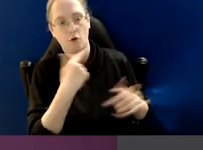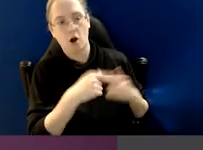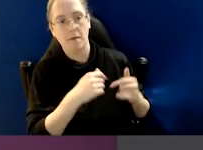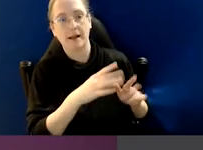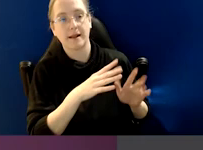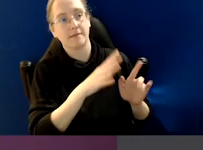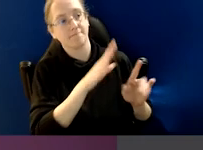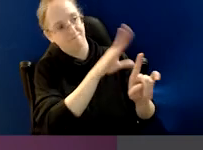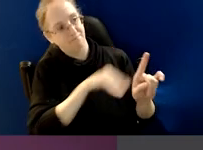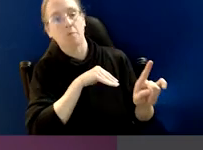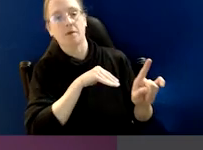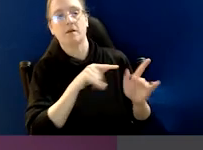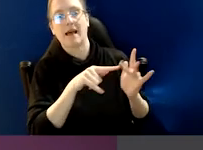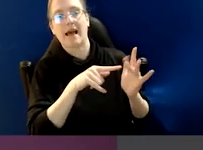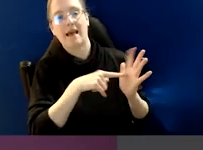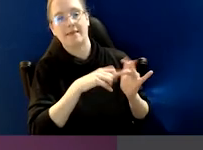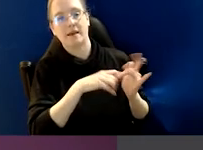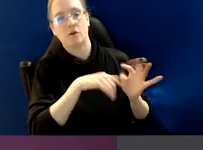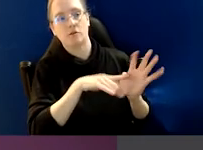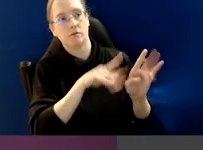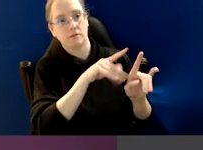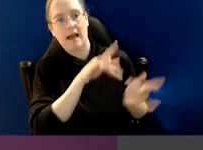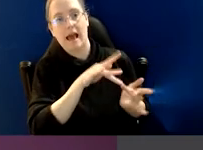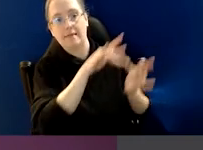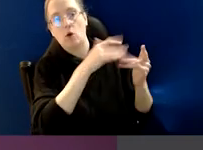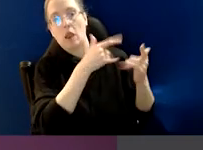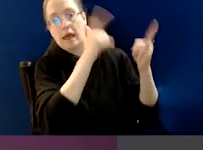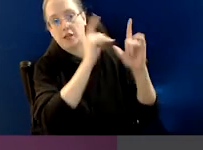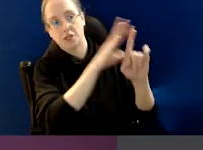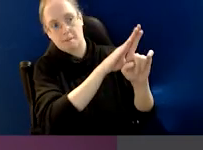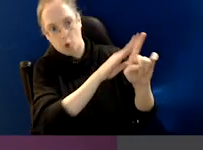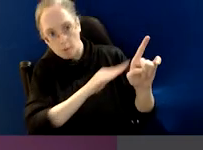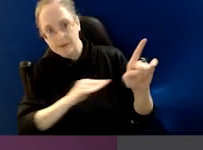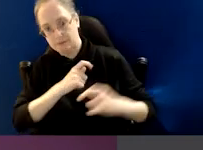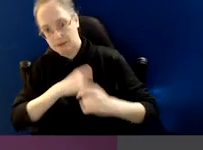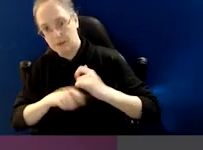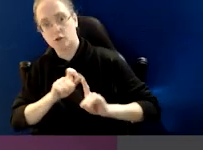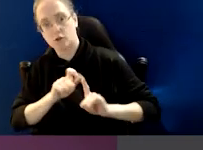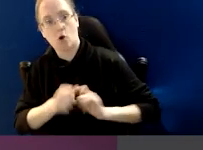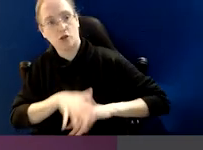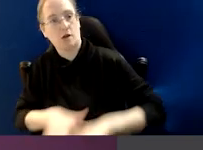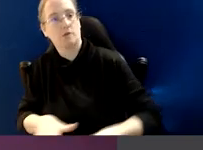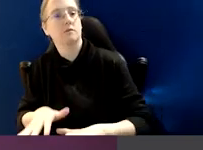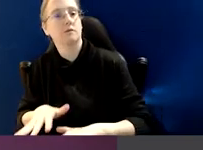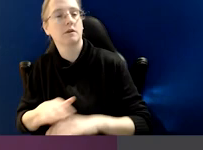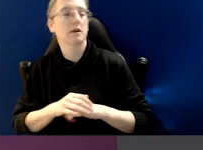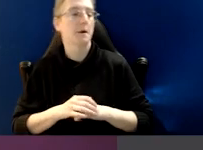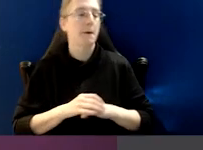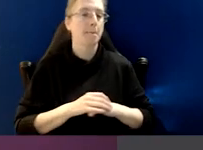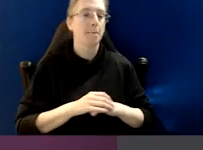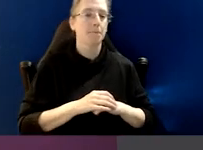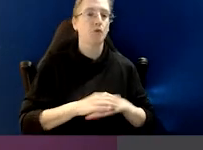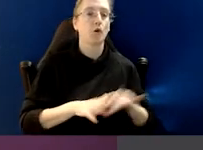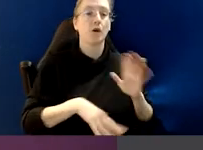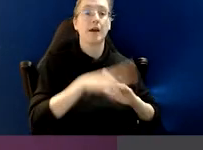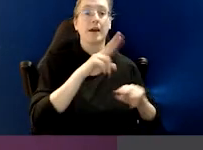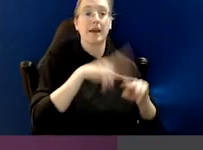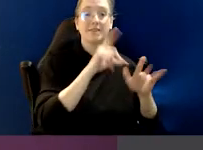leadership and the importance of leadership driving culture. Where you point out, well if the CEO is hiring their mates